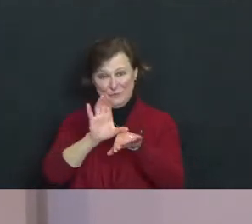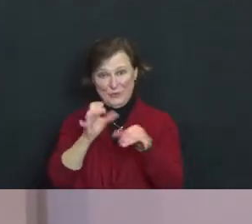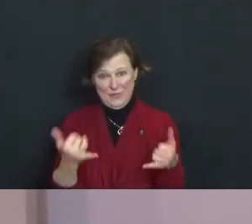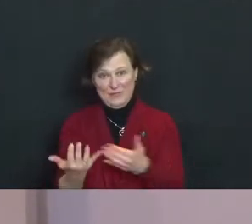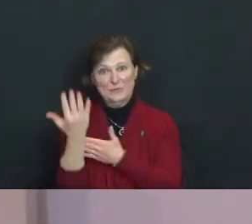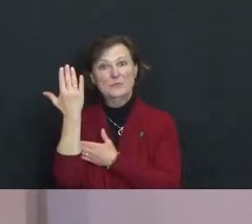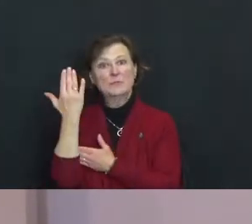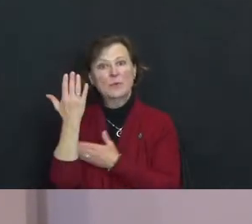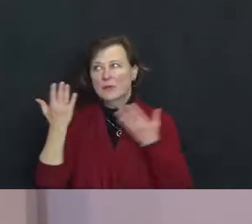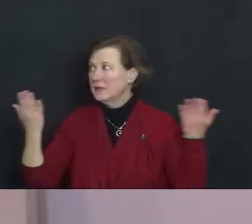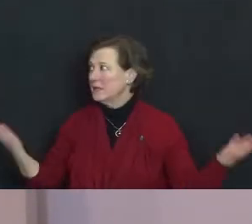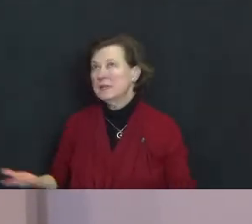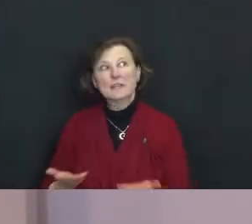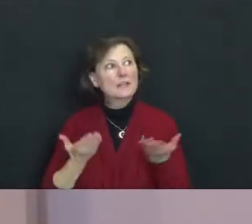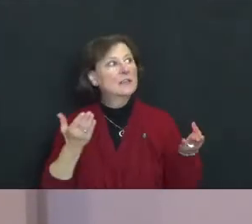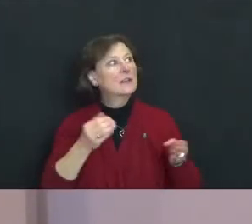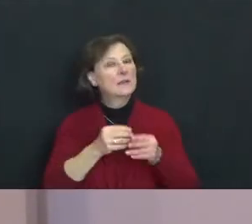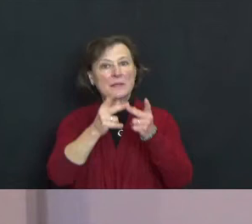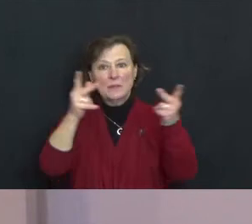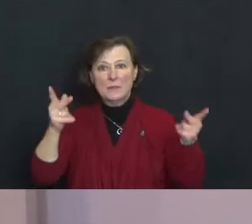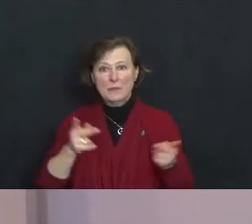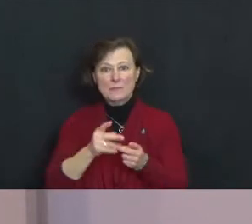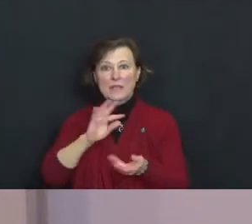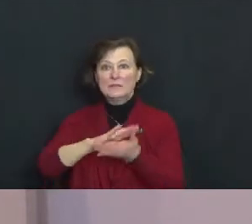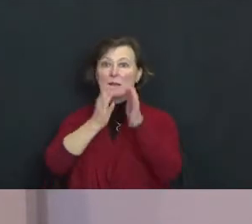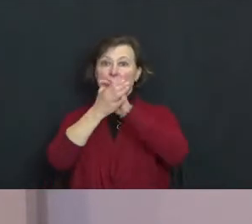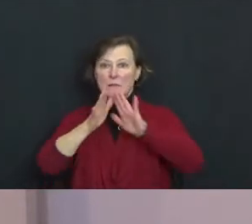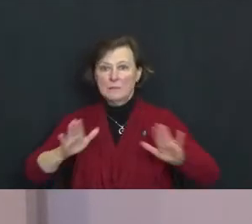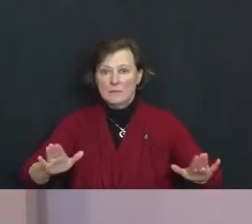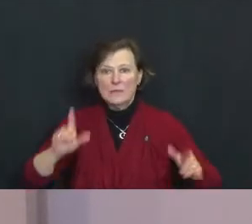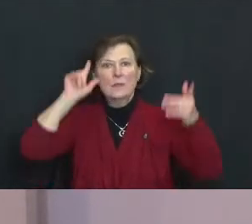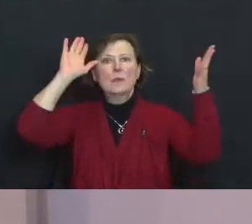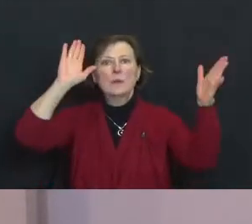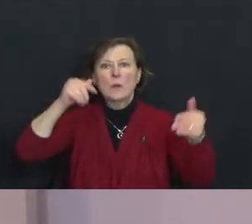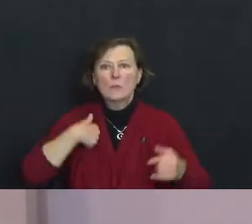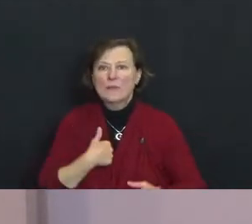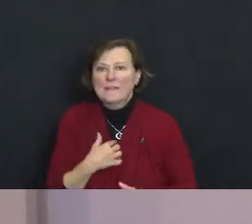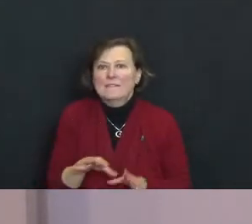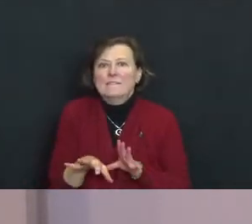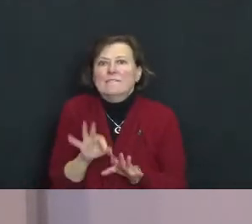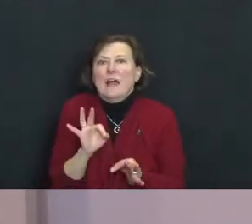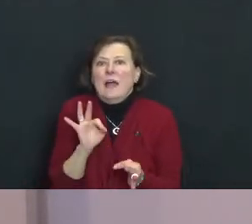Here in this place of peace, may we find hope.